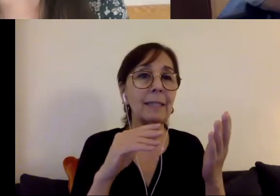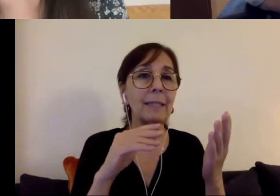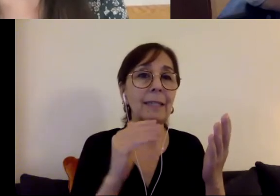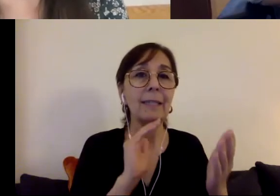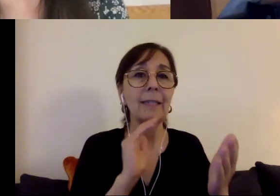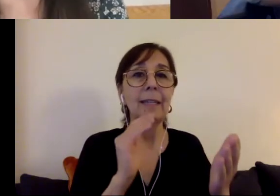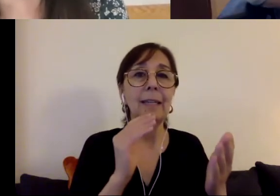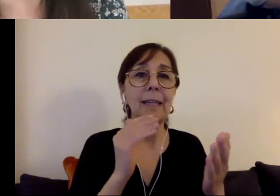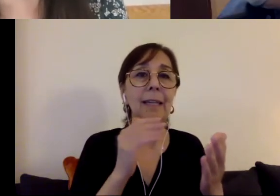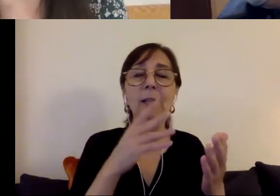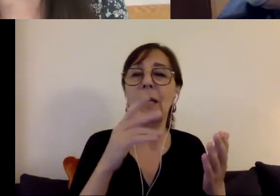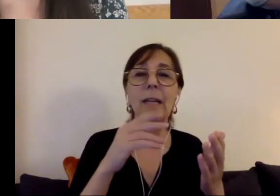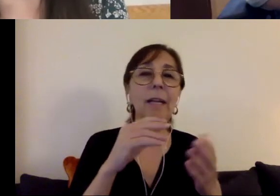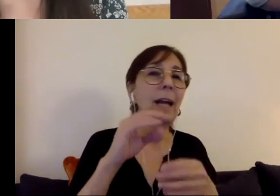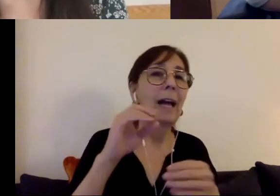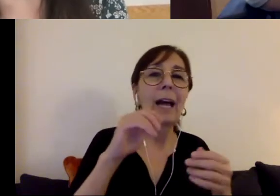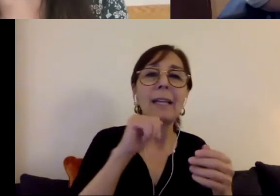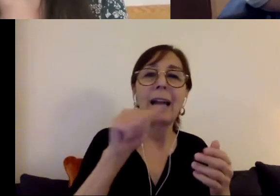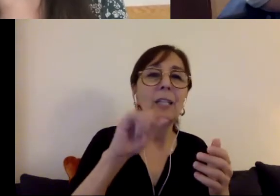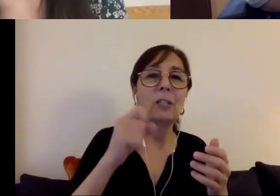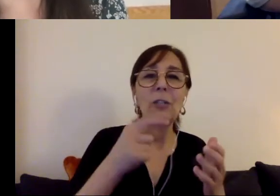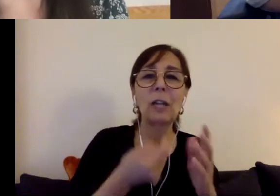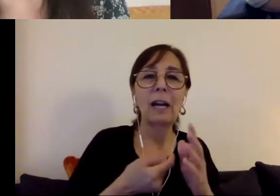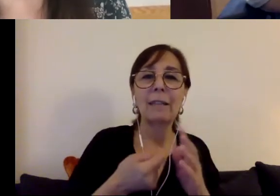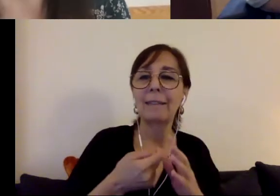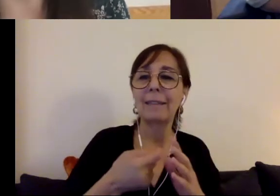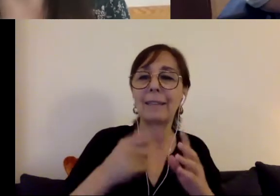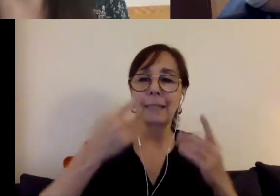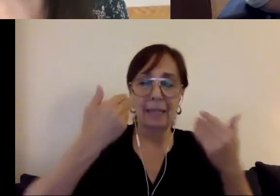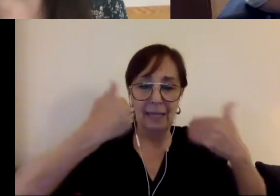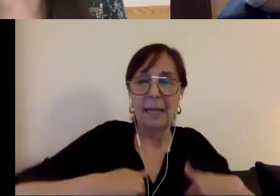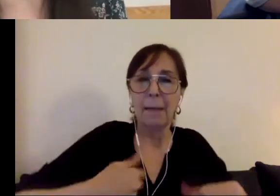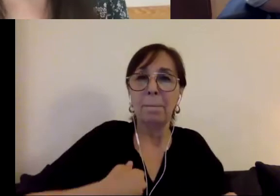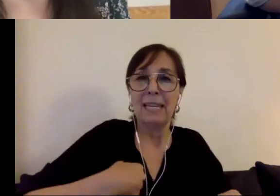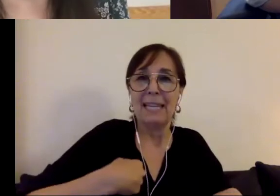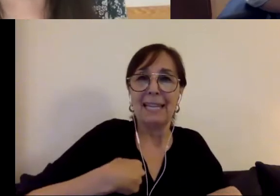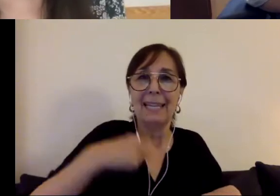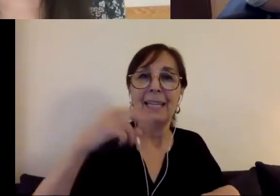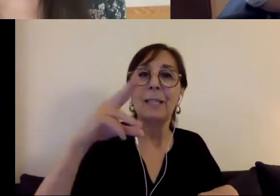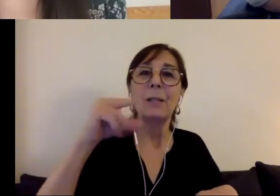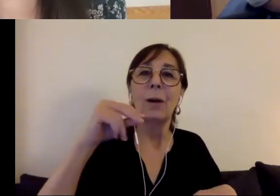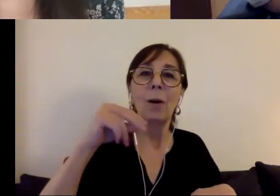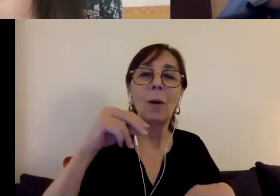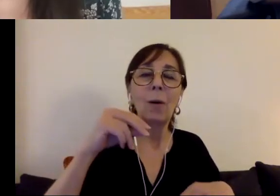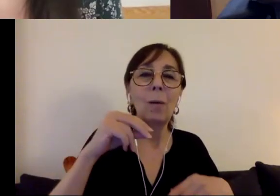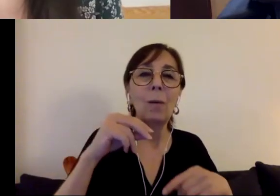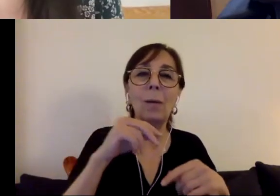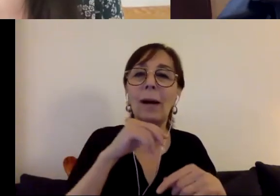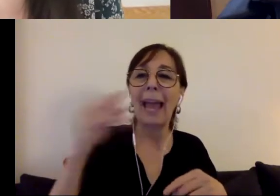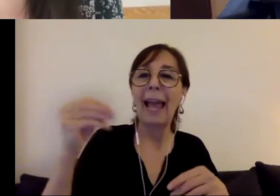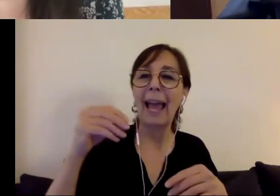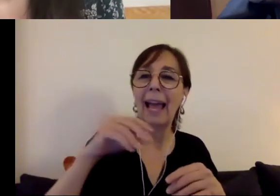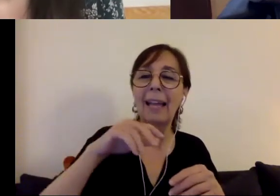how they impact us as individuals, but rather I define it as we are